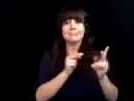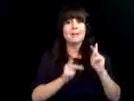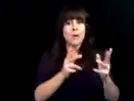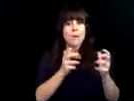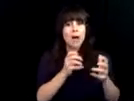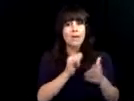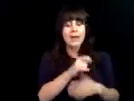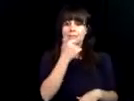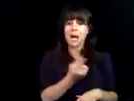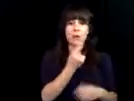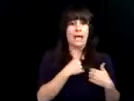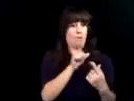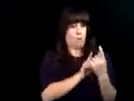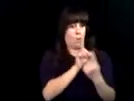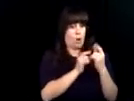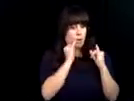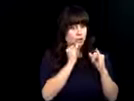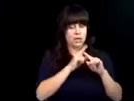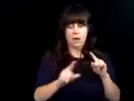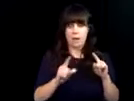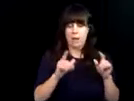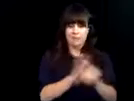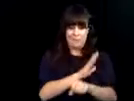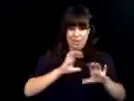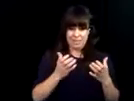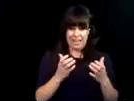talked. The demand for computer instruction exploded. Now there was